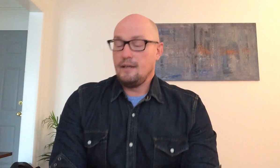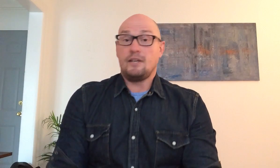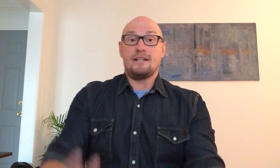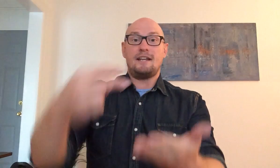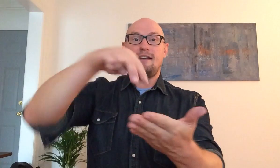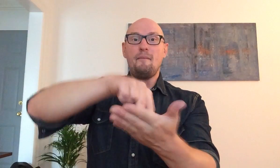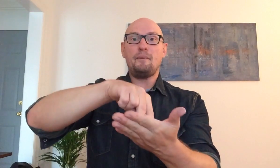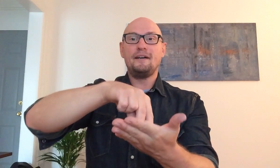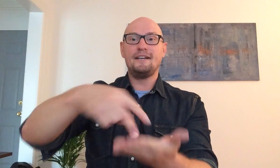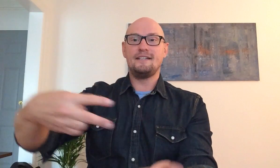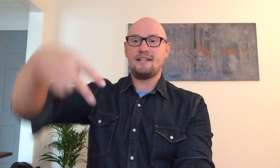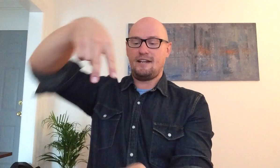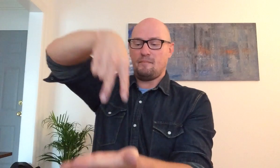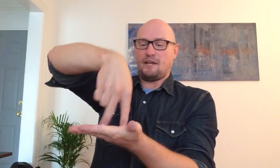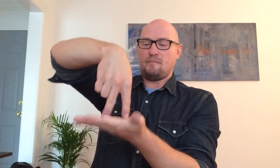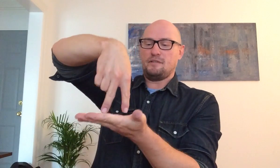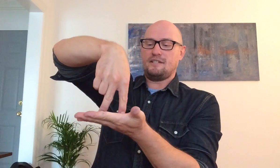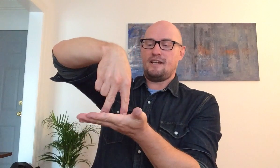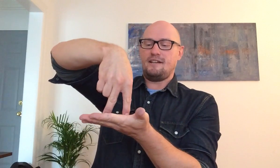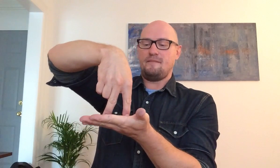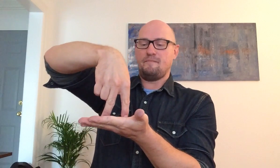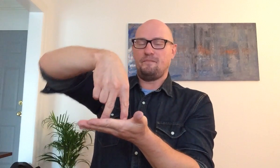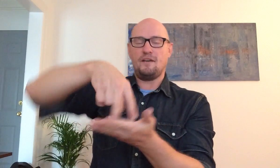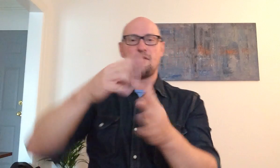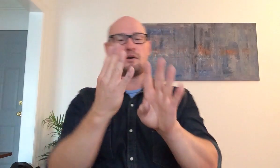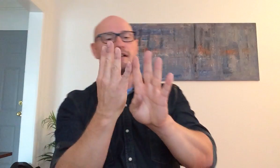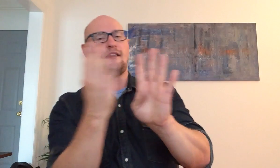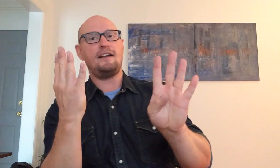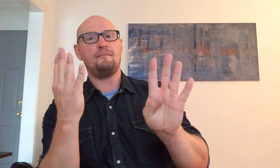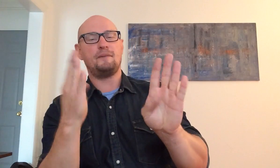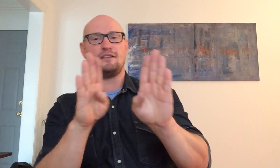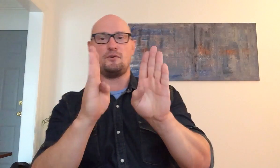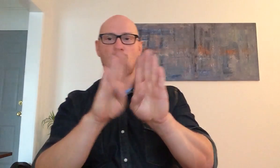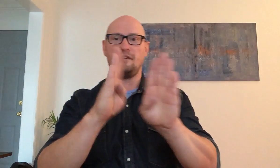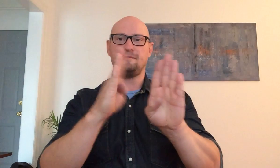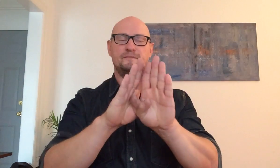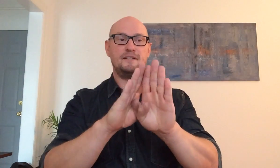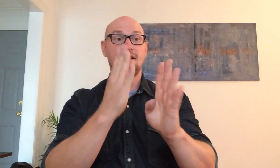you gotta stand up stand up like a person standing up and then we're going to line up at the door